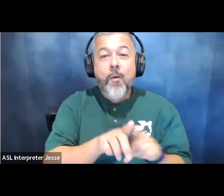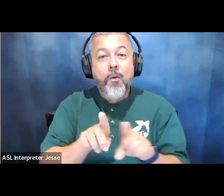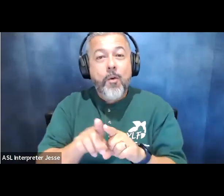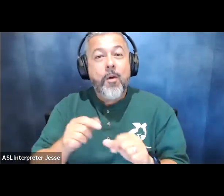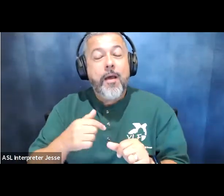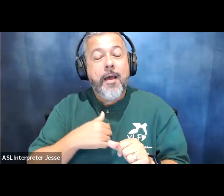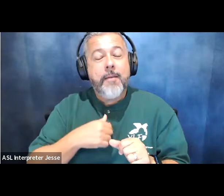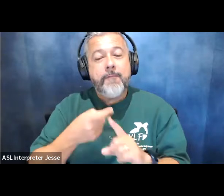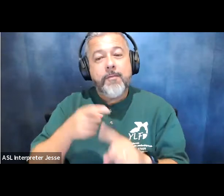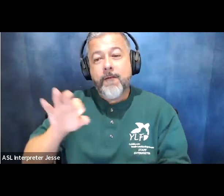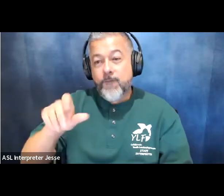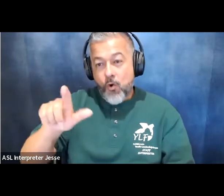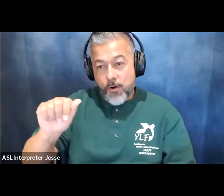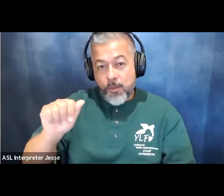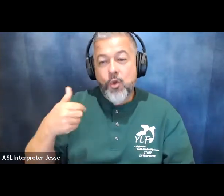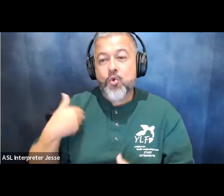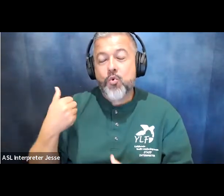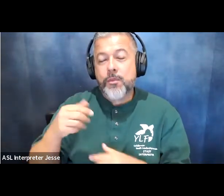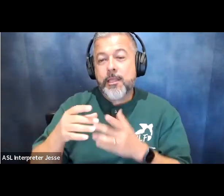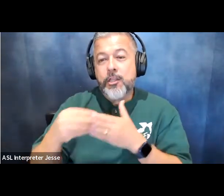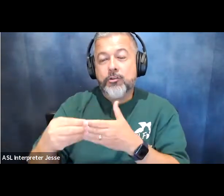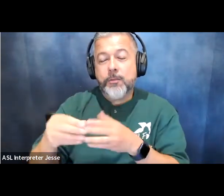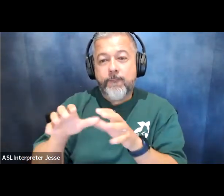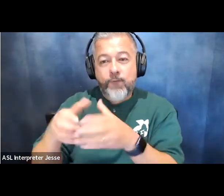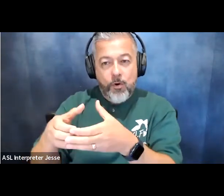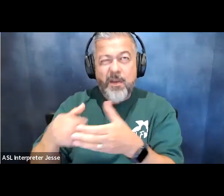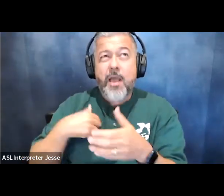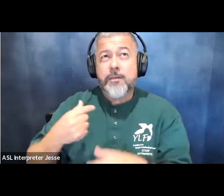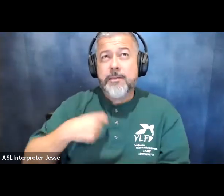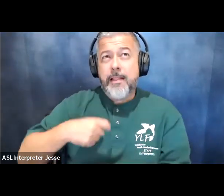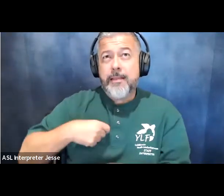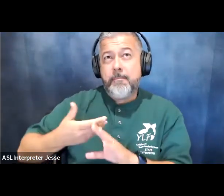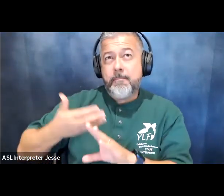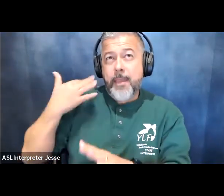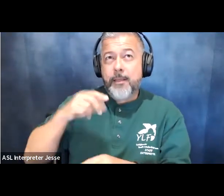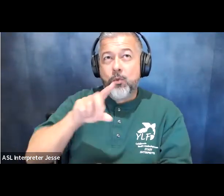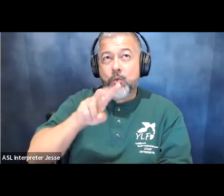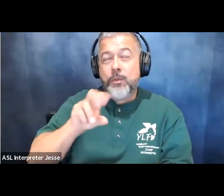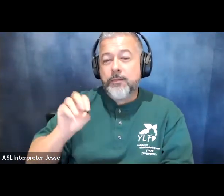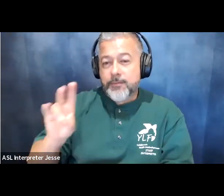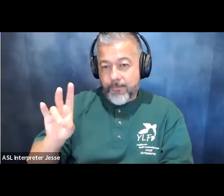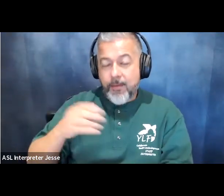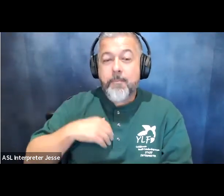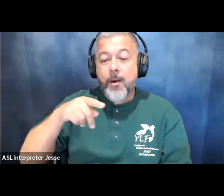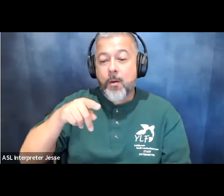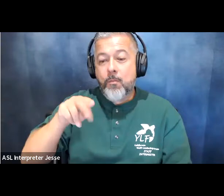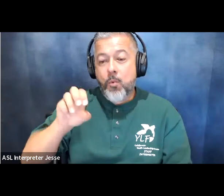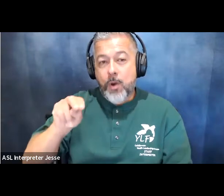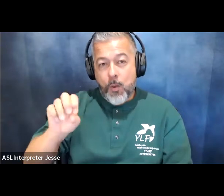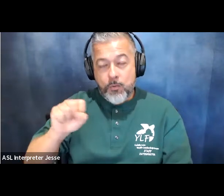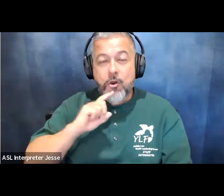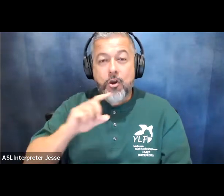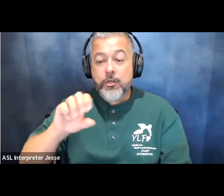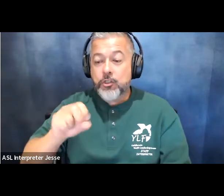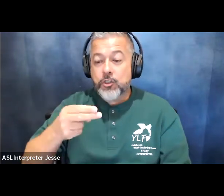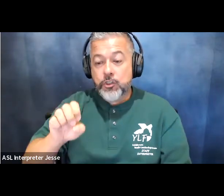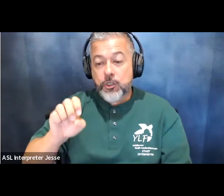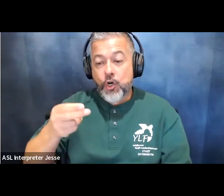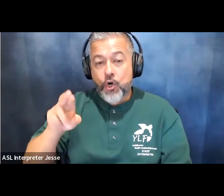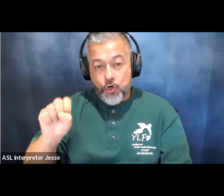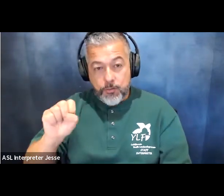leadership forum so i was a delegate back in 2007 um my pronouns are she her and i am a woman with